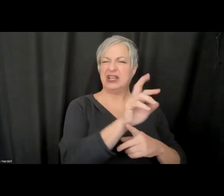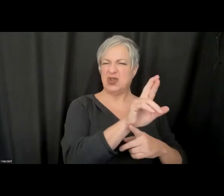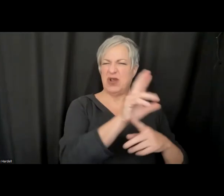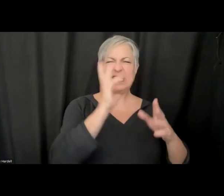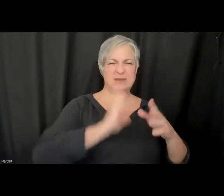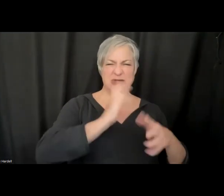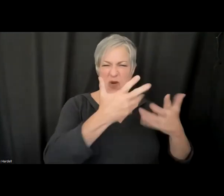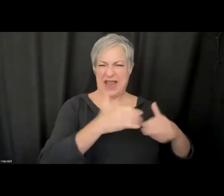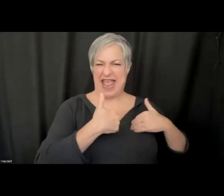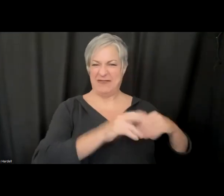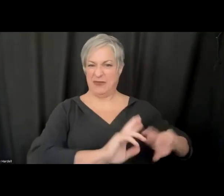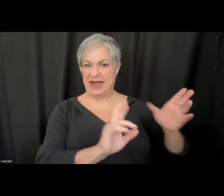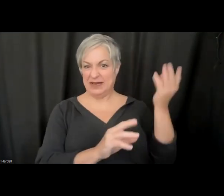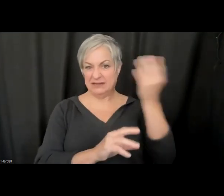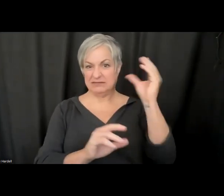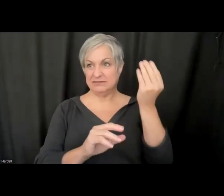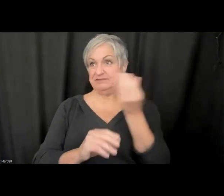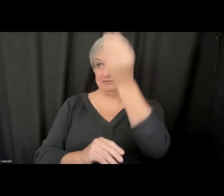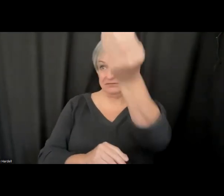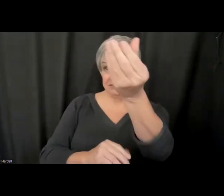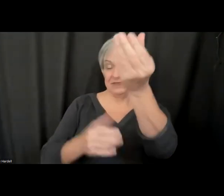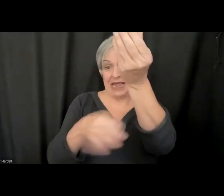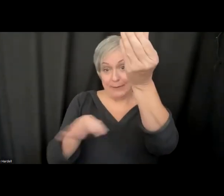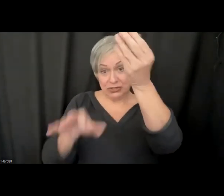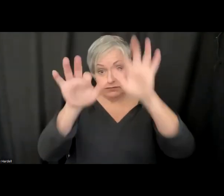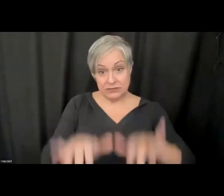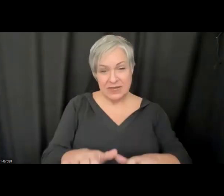between what it would take from how captioning vendors work